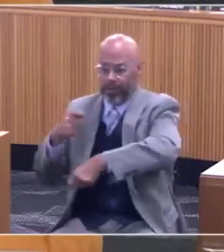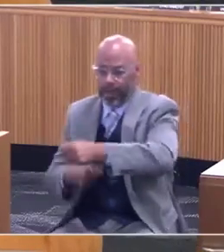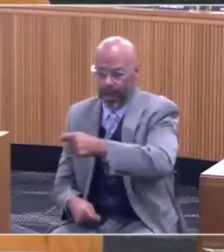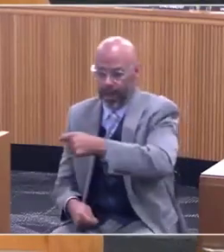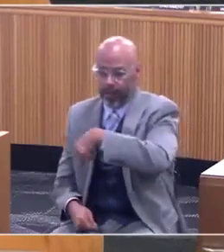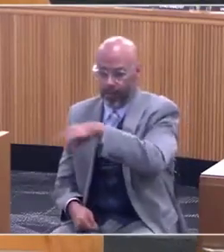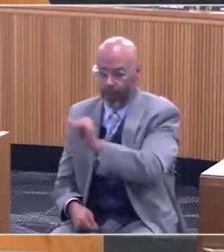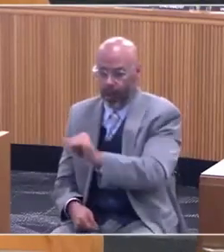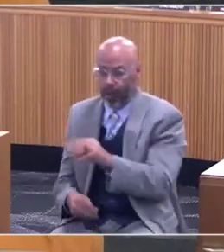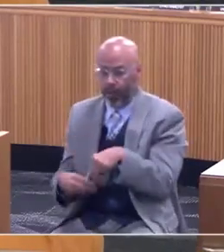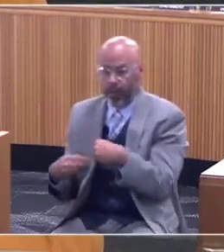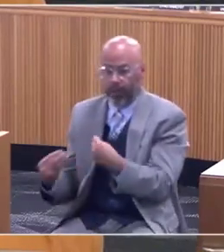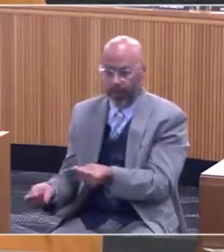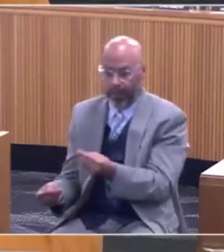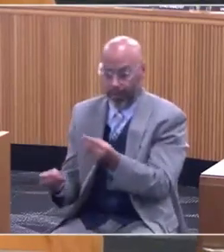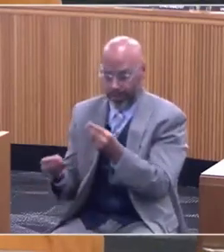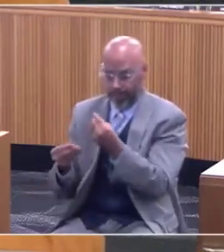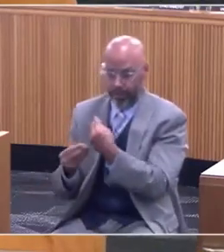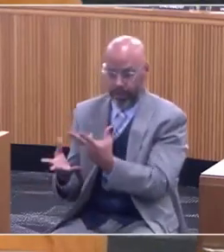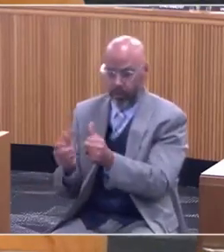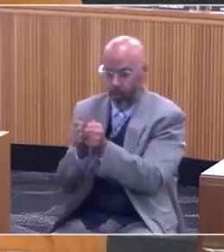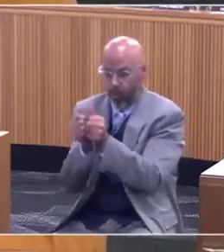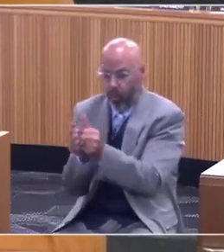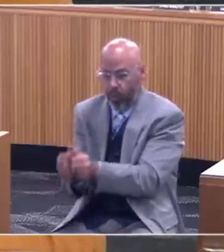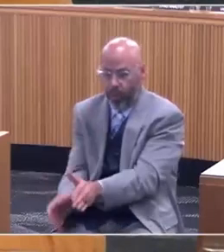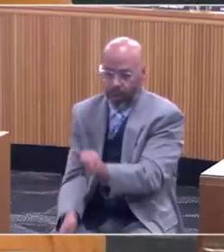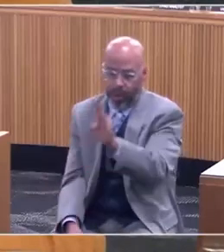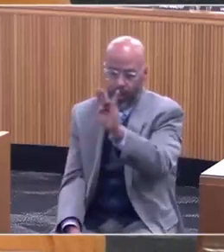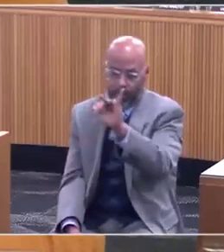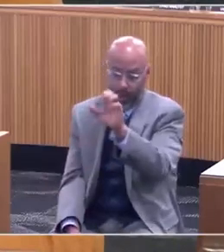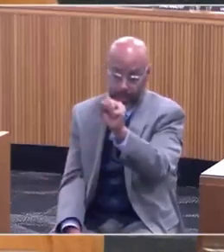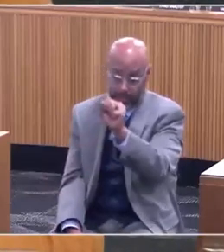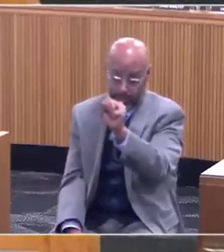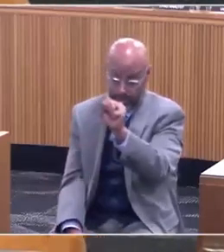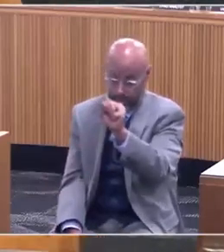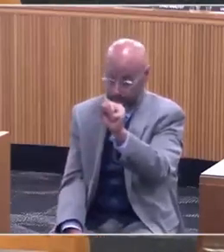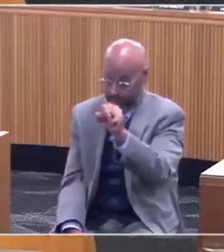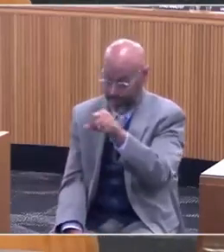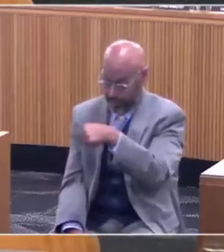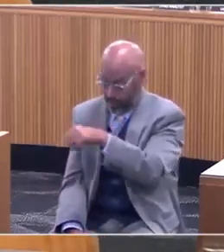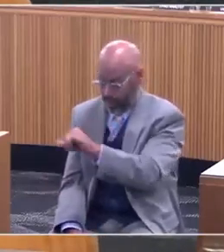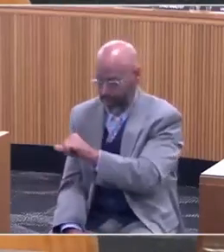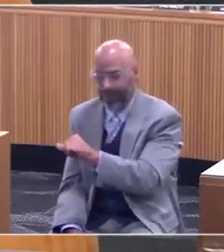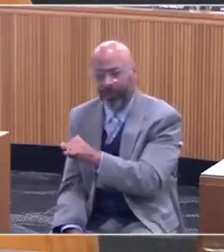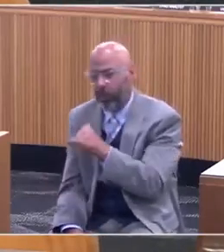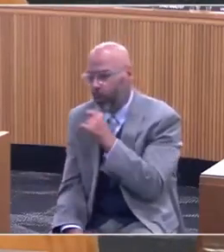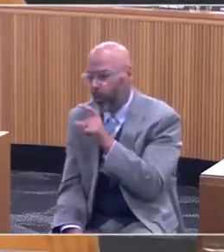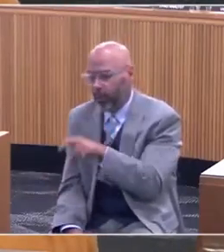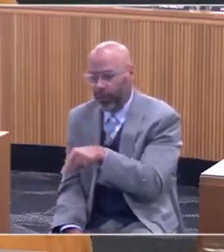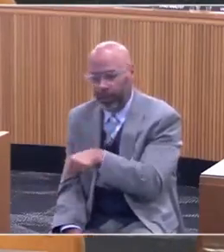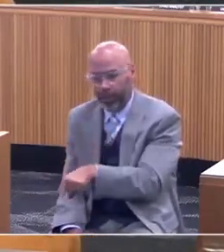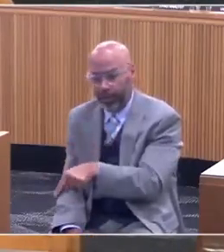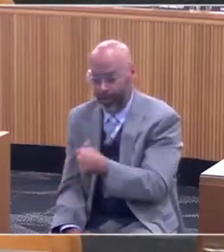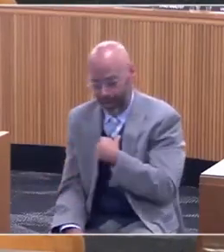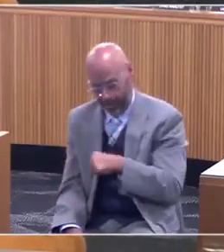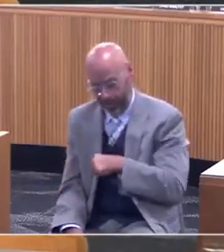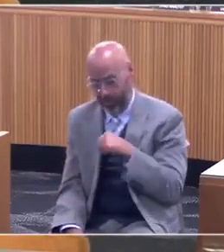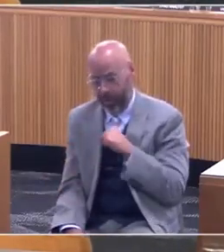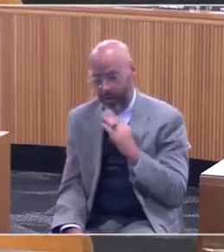that provide this information in an unbiased way. This is no longer needed in Oregon. I am proud of the work that we've been doing